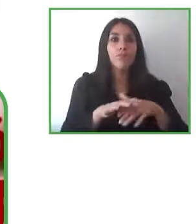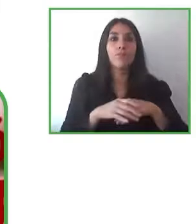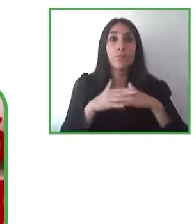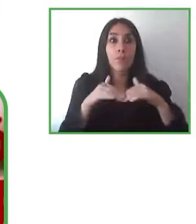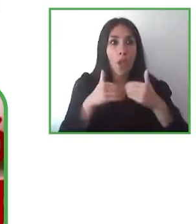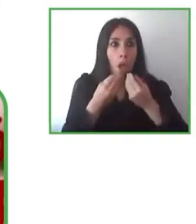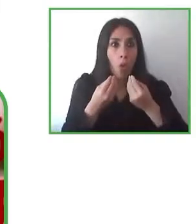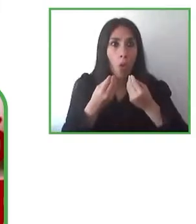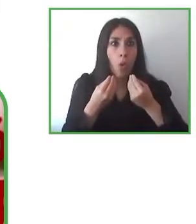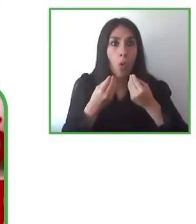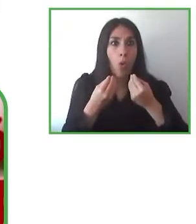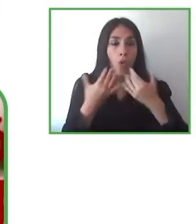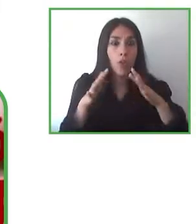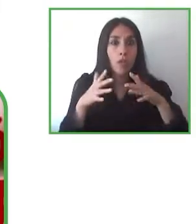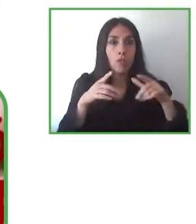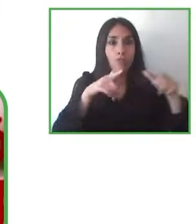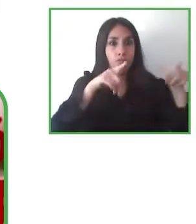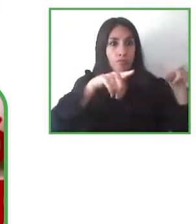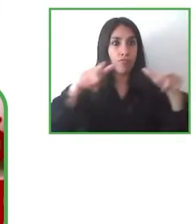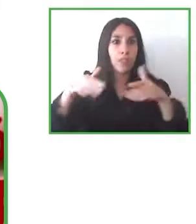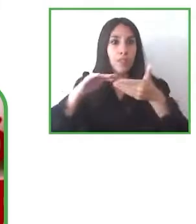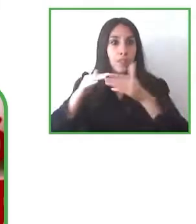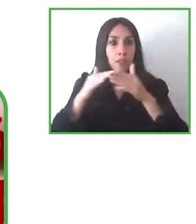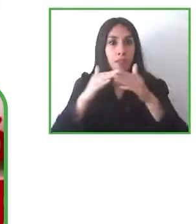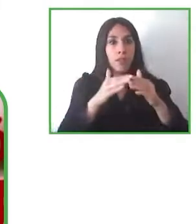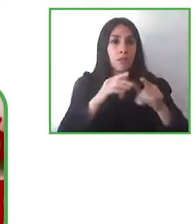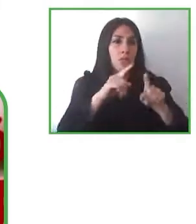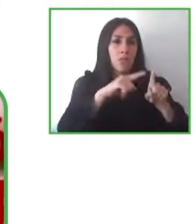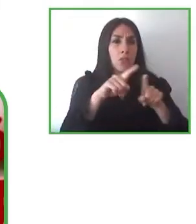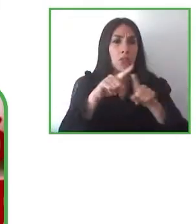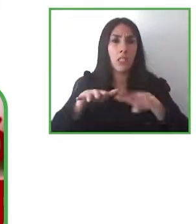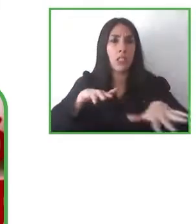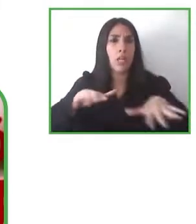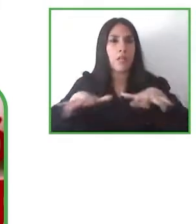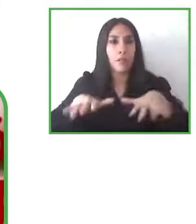with Netflix and Disney Plus for Scandinavia but we would need